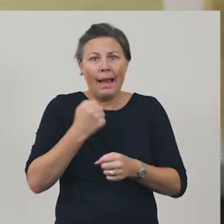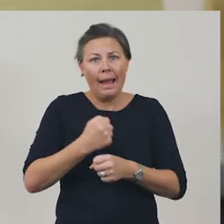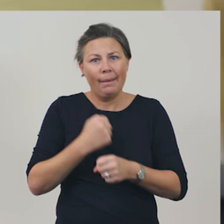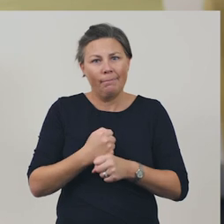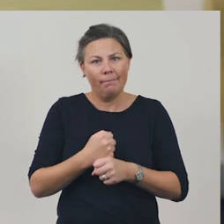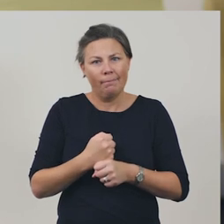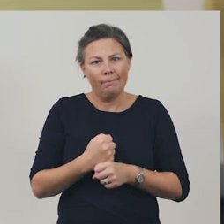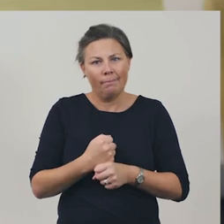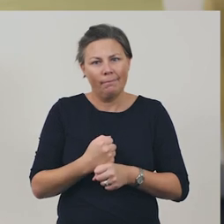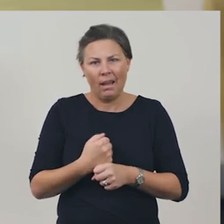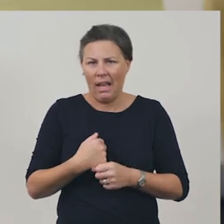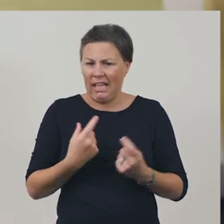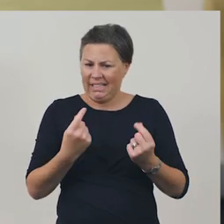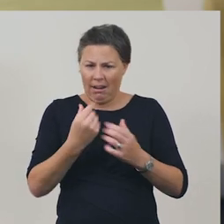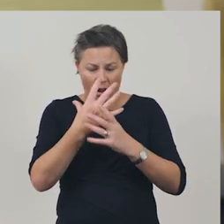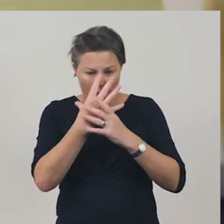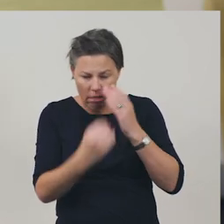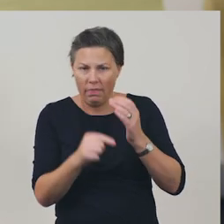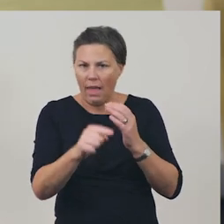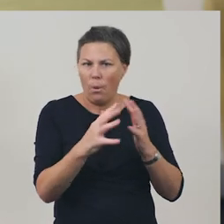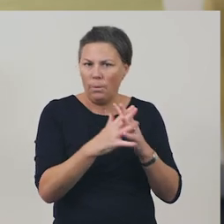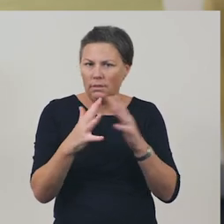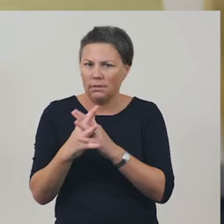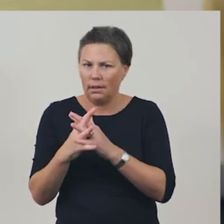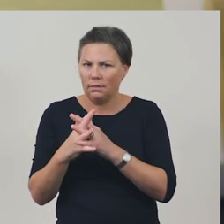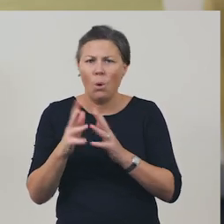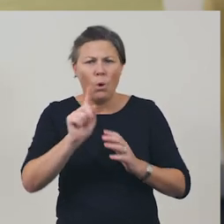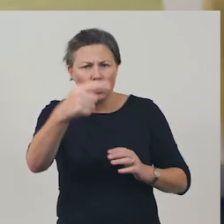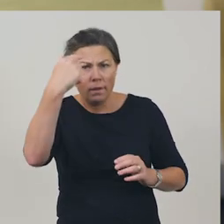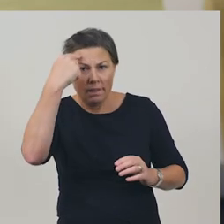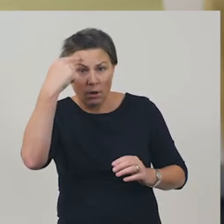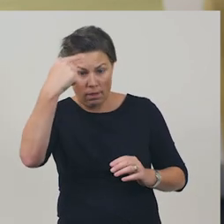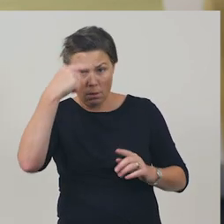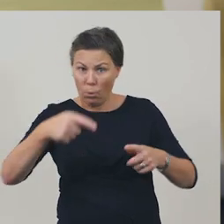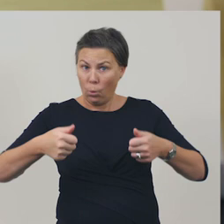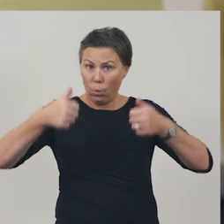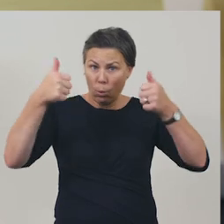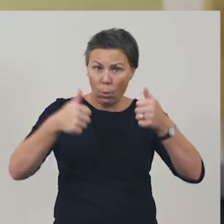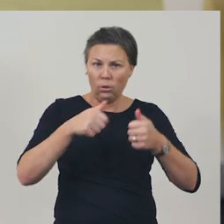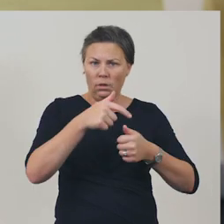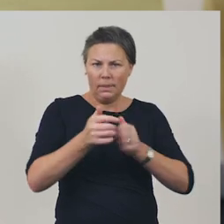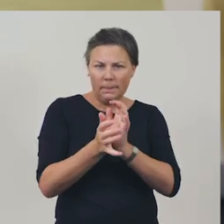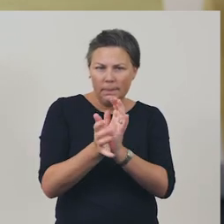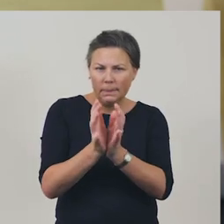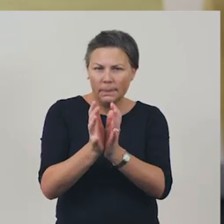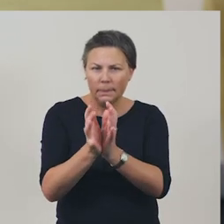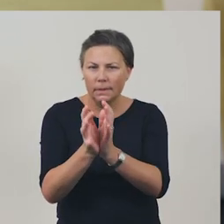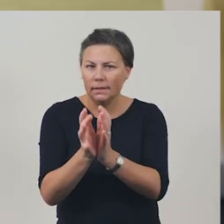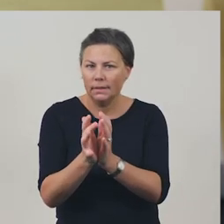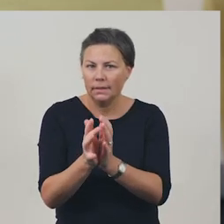What's your opinion on the Ginkis website? Do you think it is successful in using persuasive techniques?